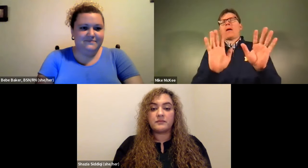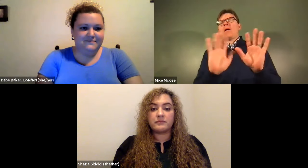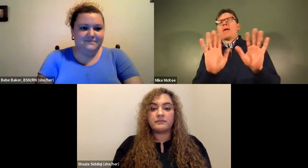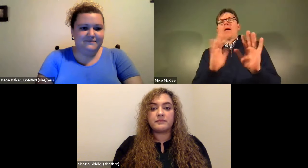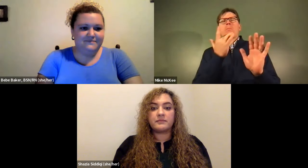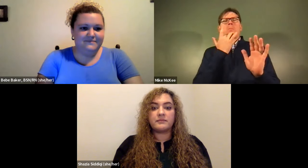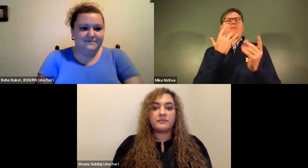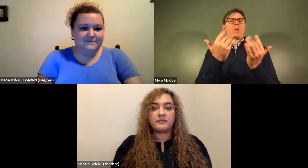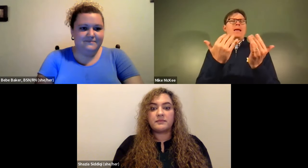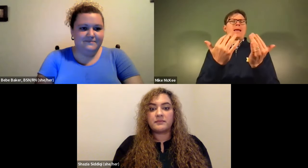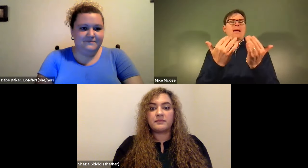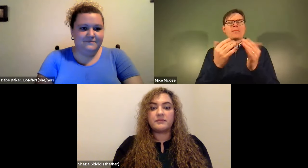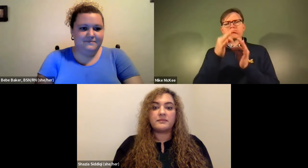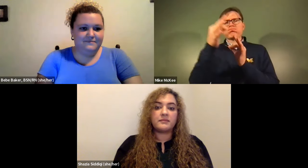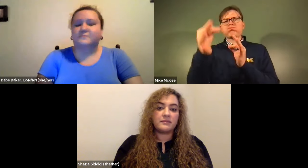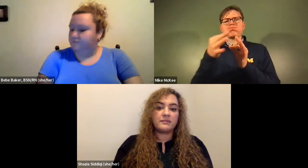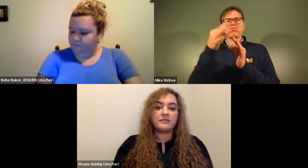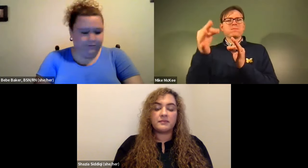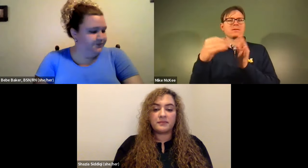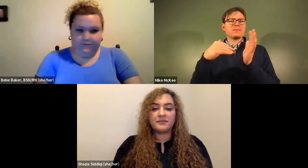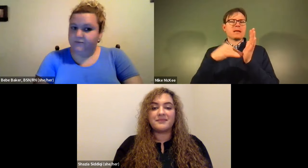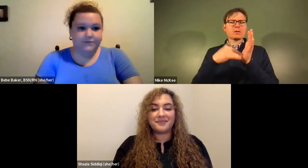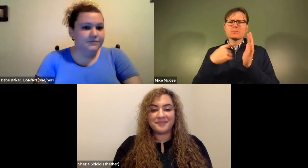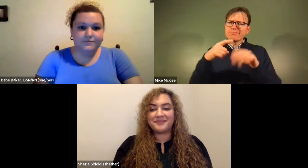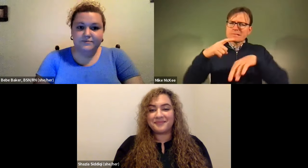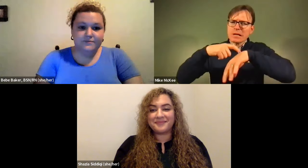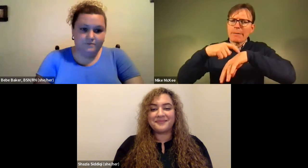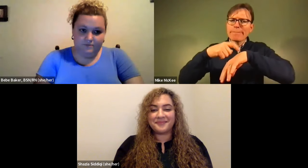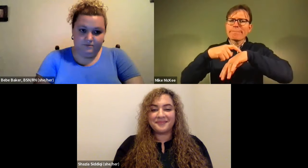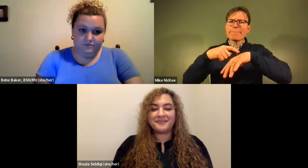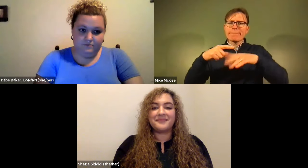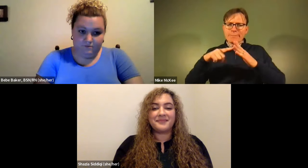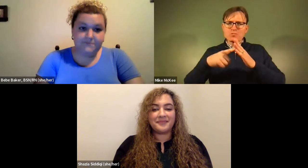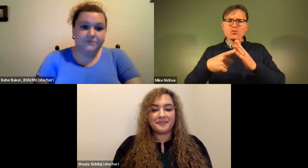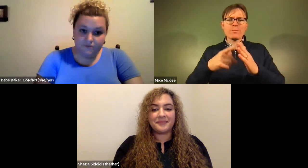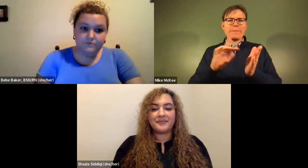James Cech: I noticed people wait they put it off, you know.